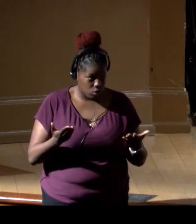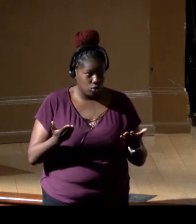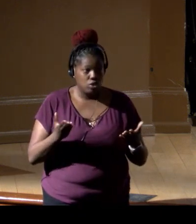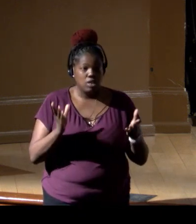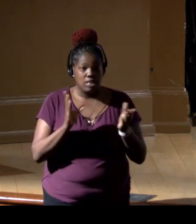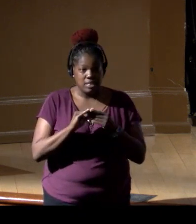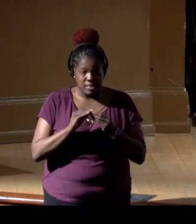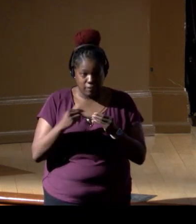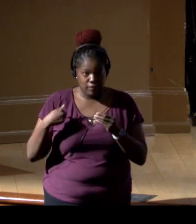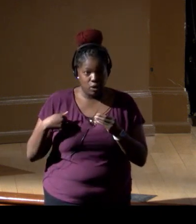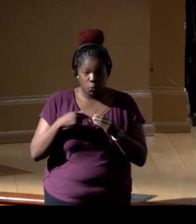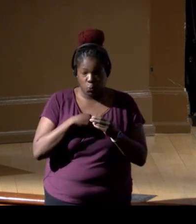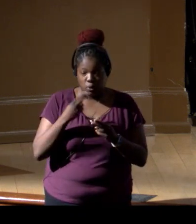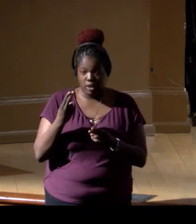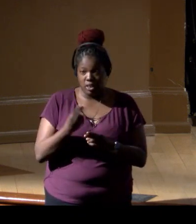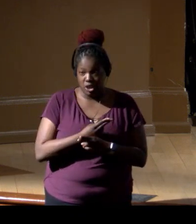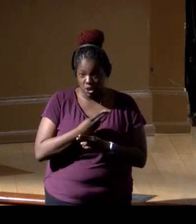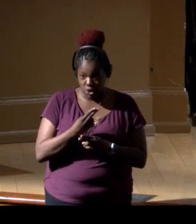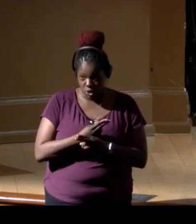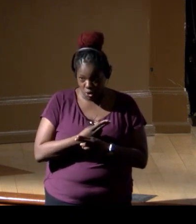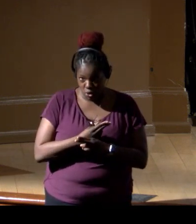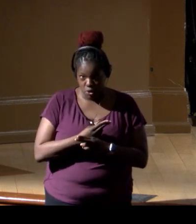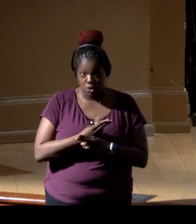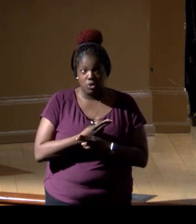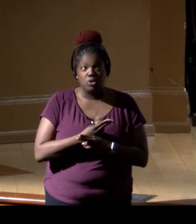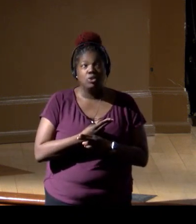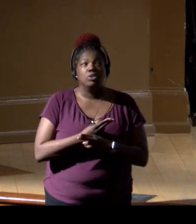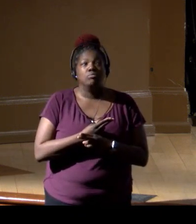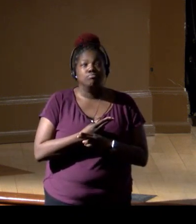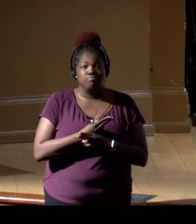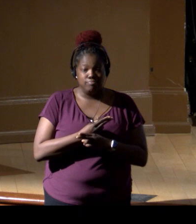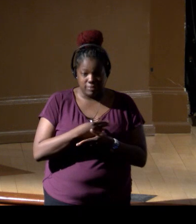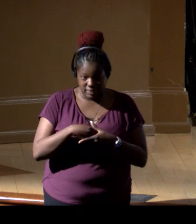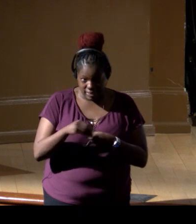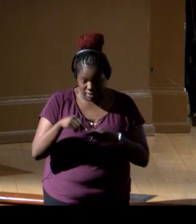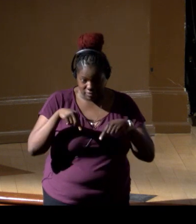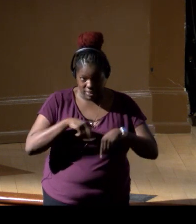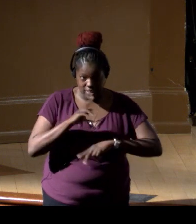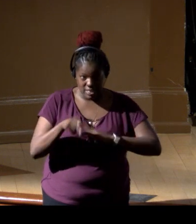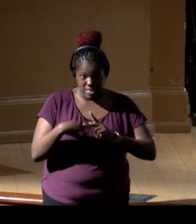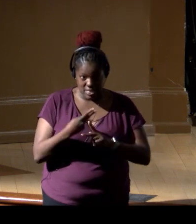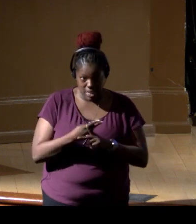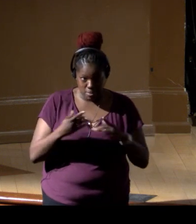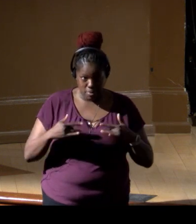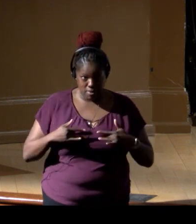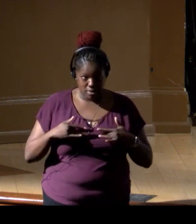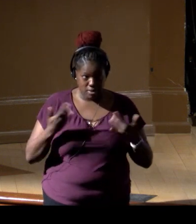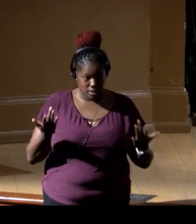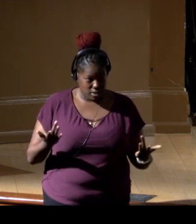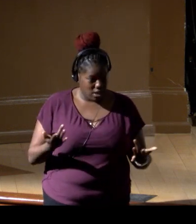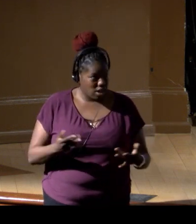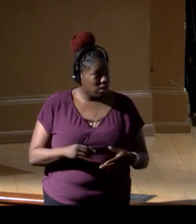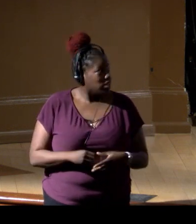that we often use going out of events like this at the Johns Hopkins Applied Physics Laboratory.